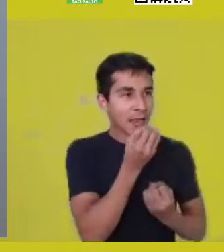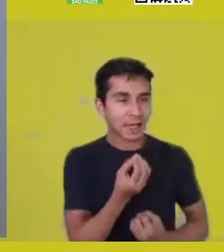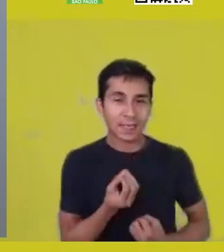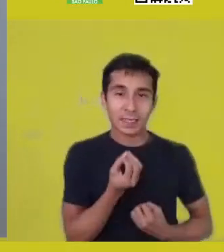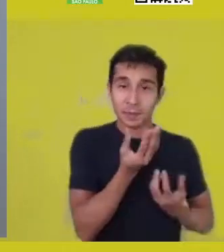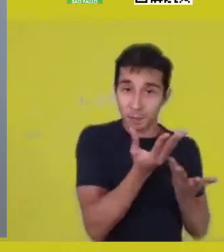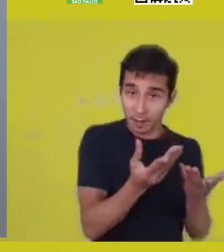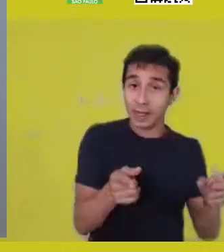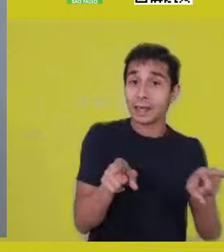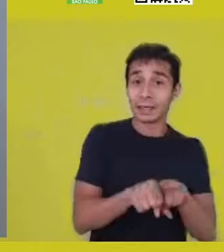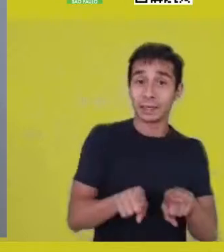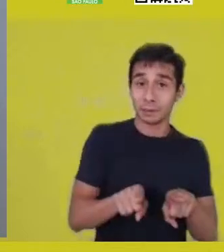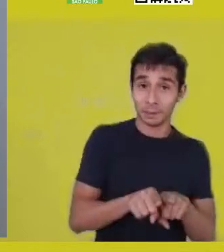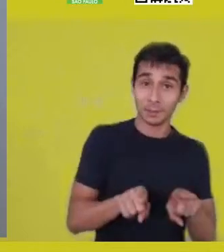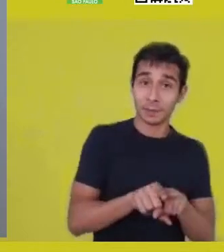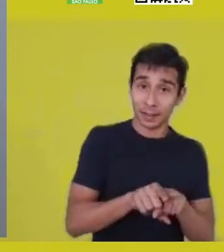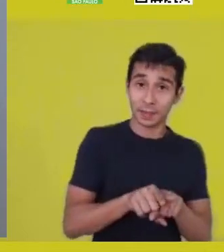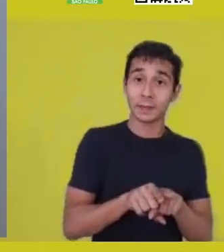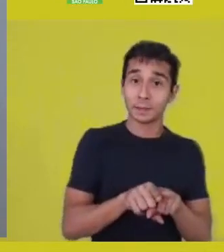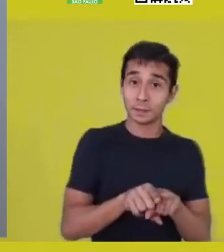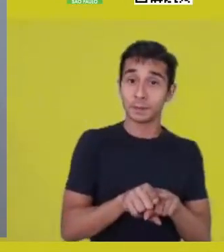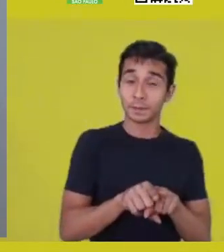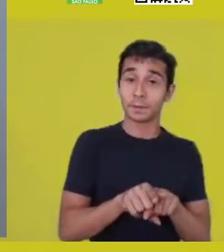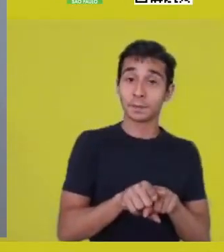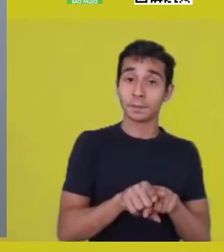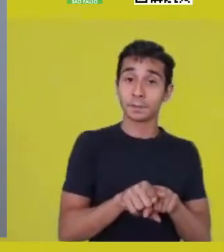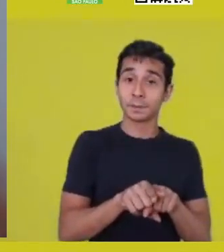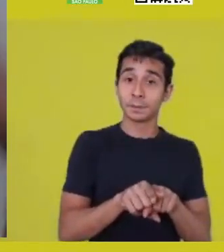and another kind of relation established with the invisible,